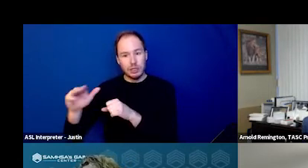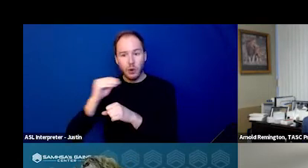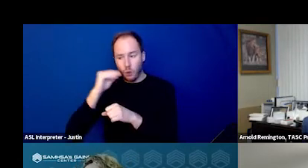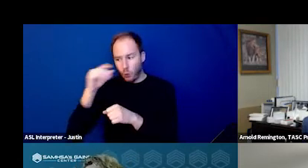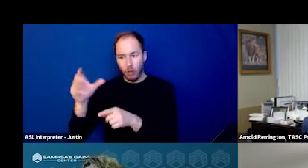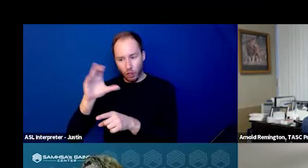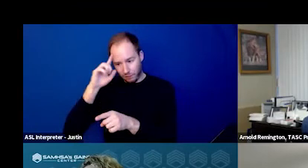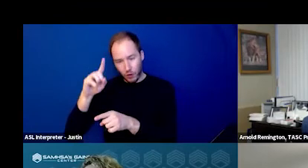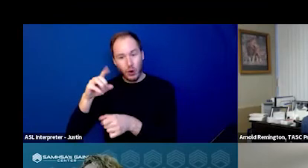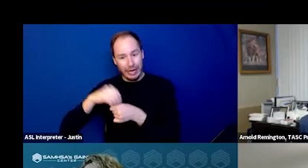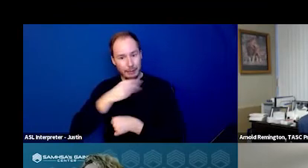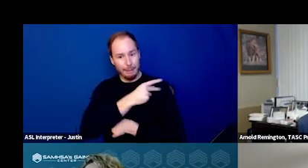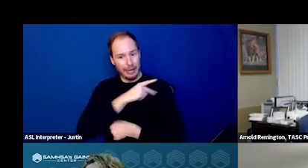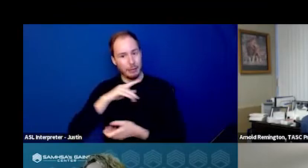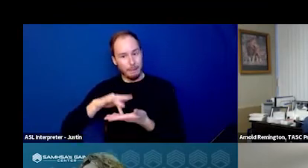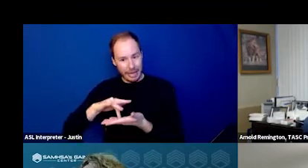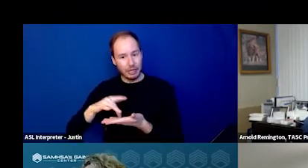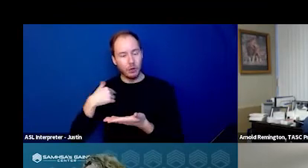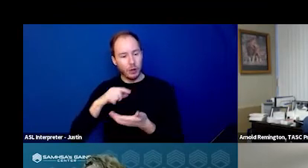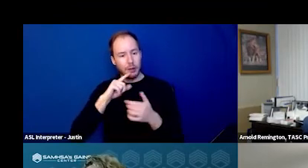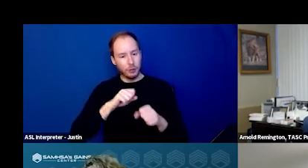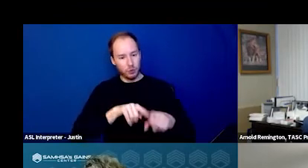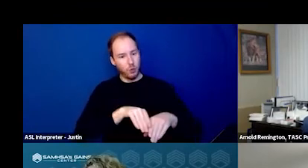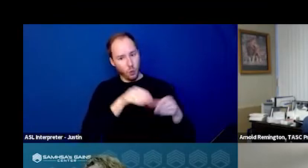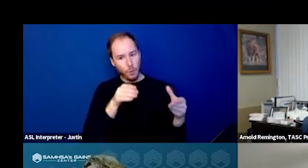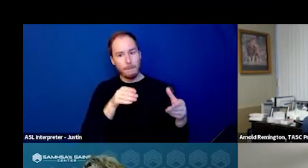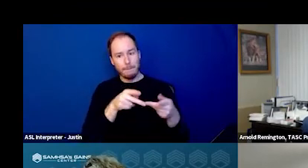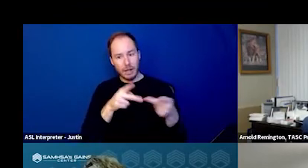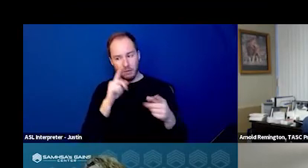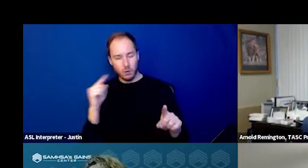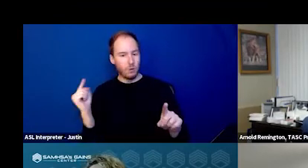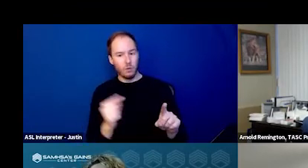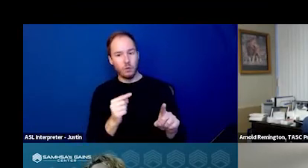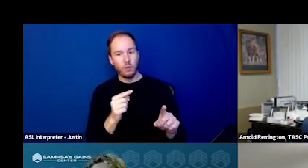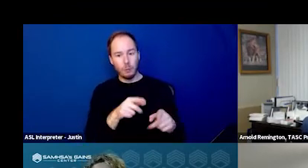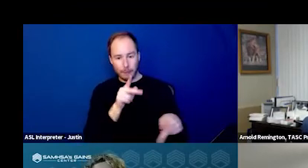So we were able to open up a place to go and a place to go in individual's community.